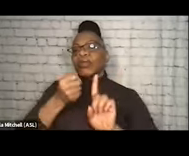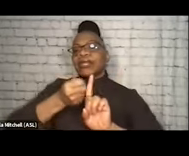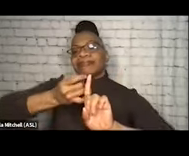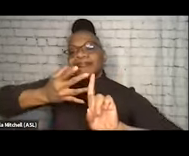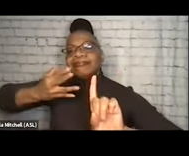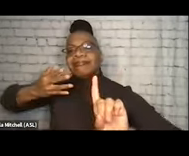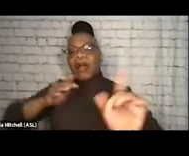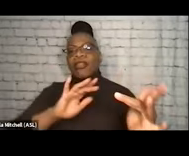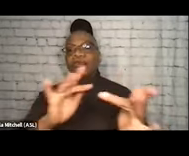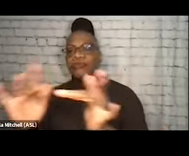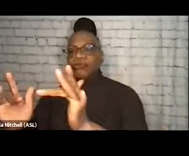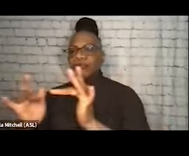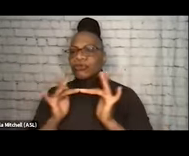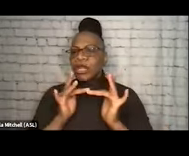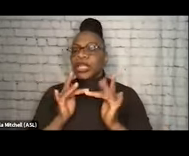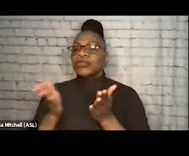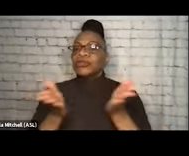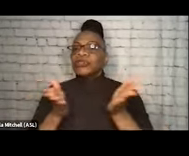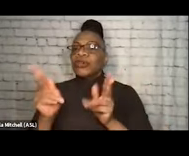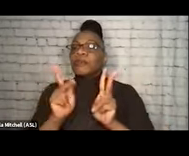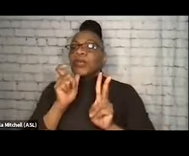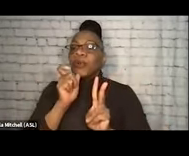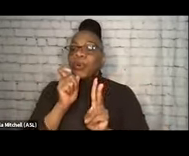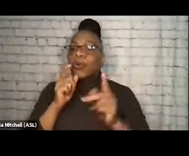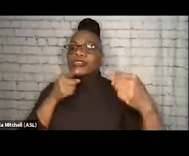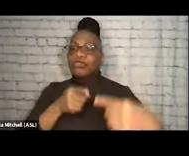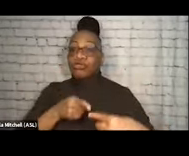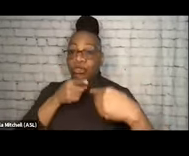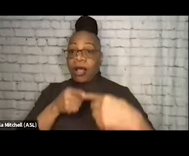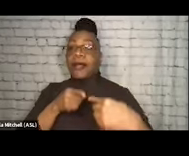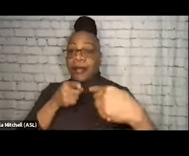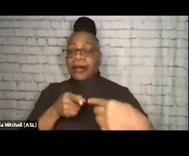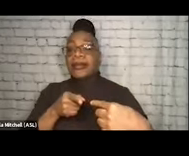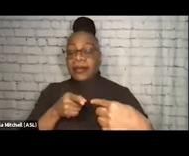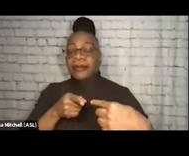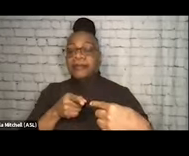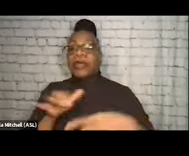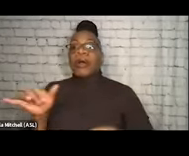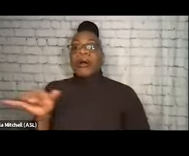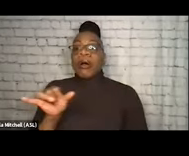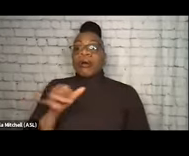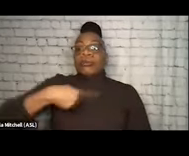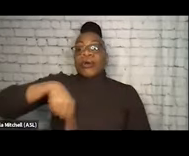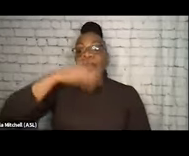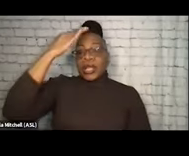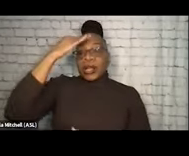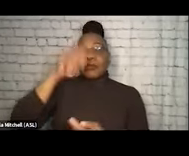to serve folks struggling with these things. We also know that certain populations that you may be serving